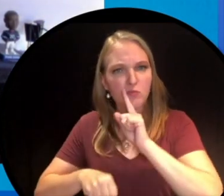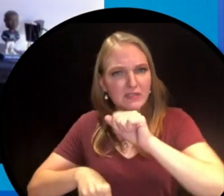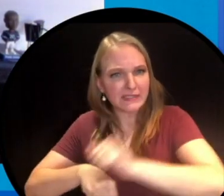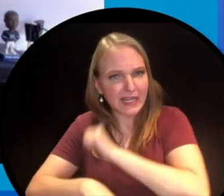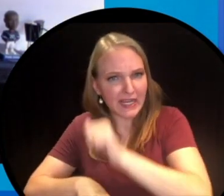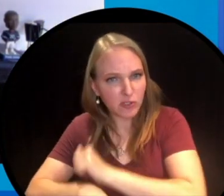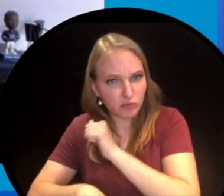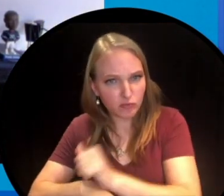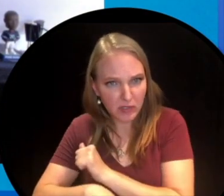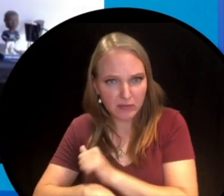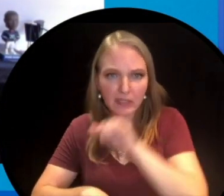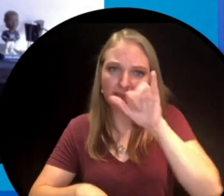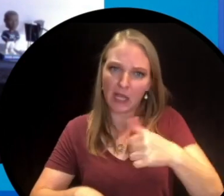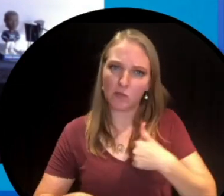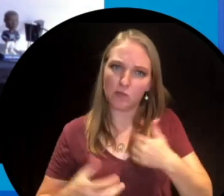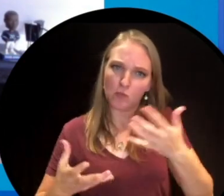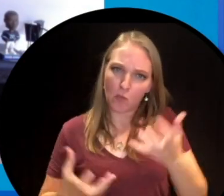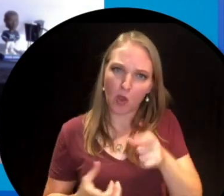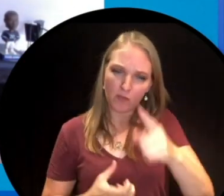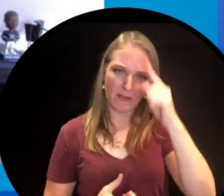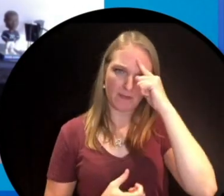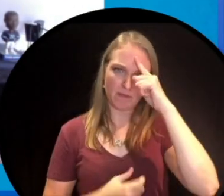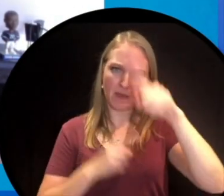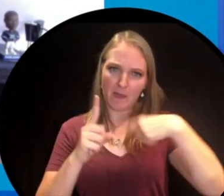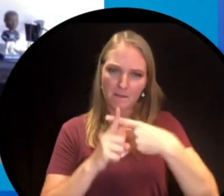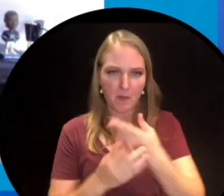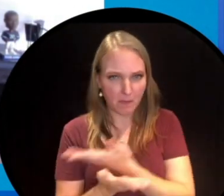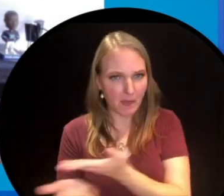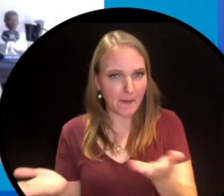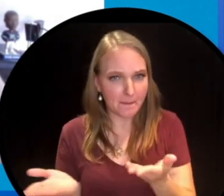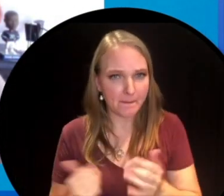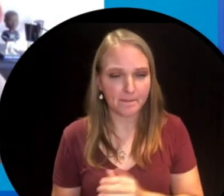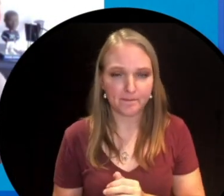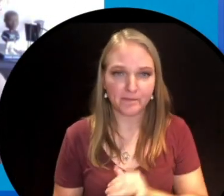job? So that's another thing that we wanted you to think about. So those are all the sorts of things